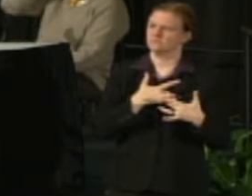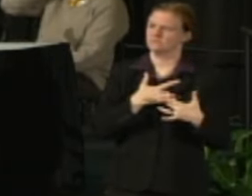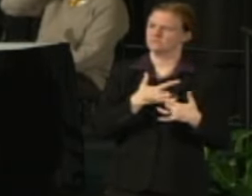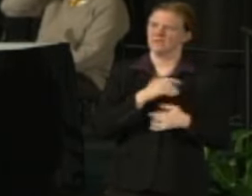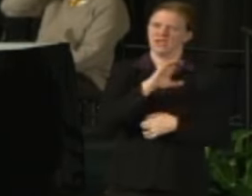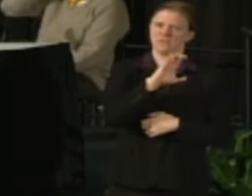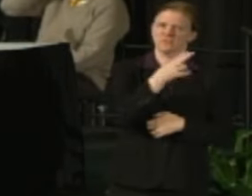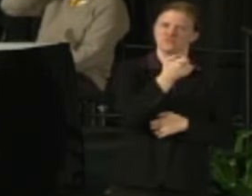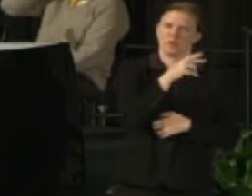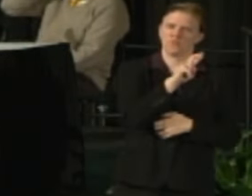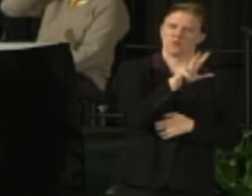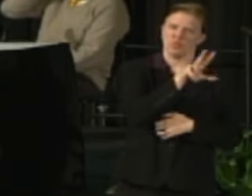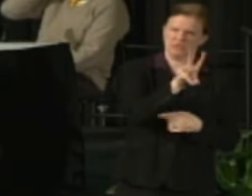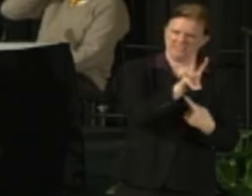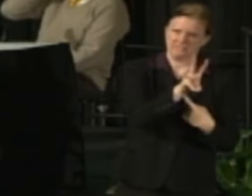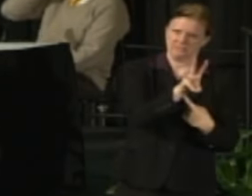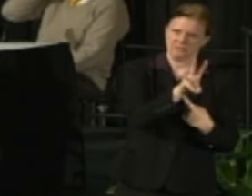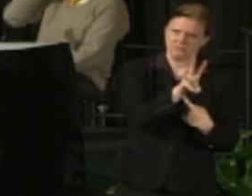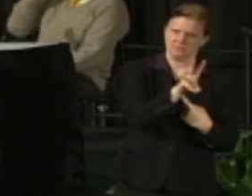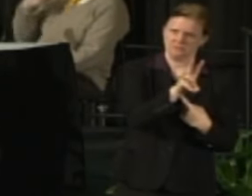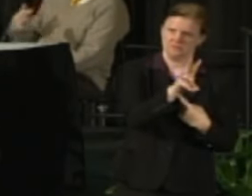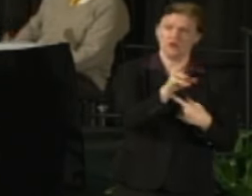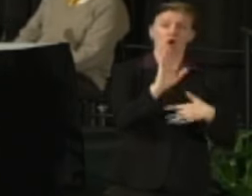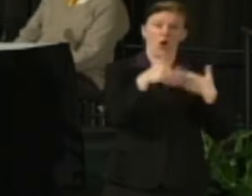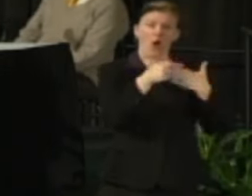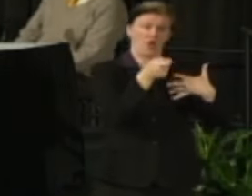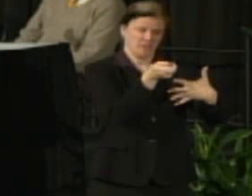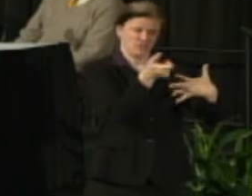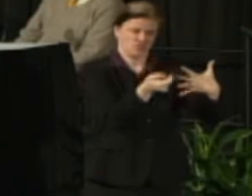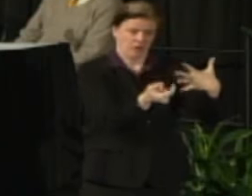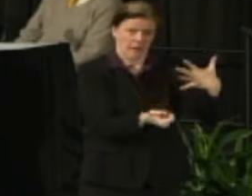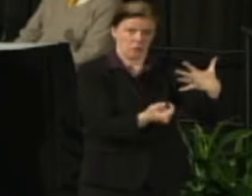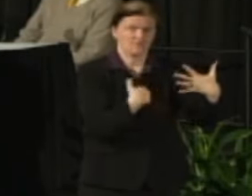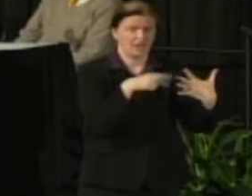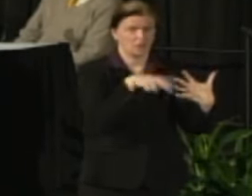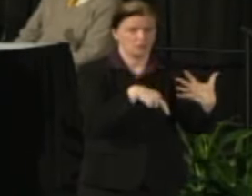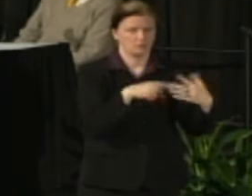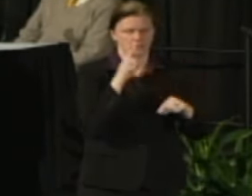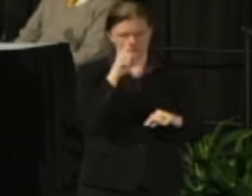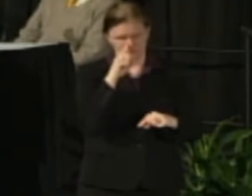I took the time to read all of the strikeouts, boring, very boring